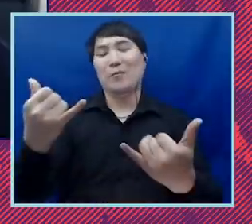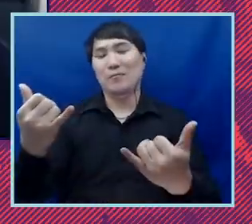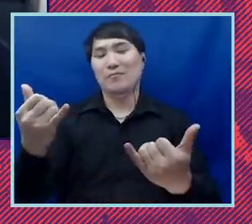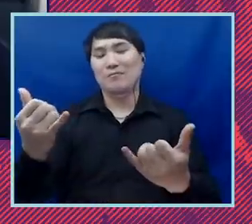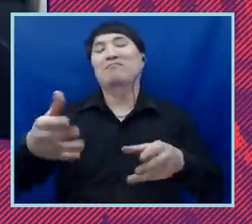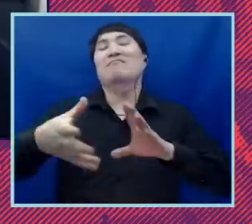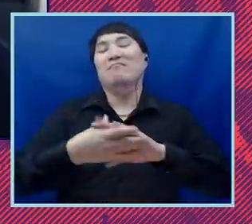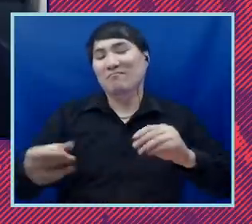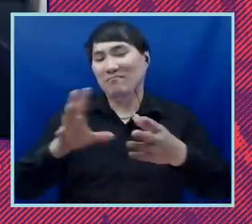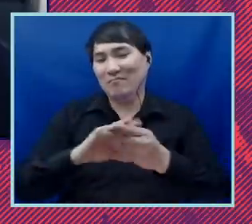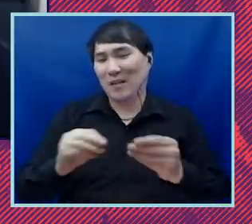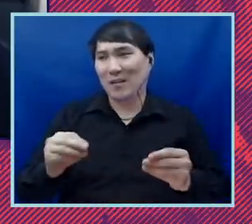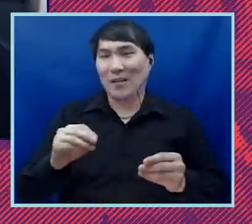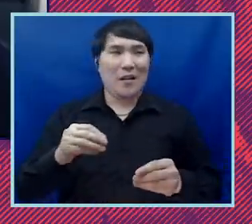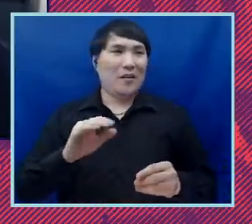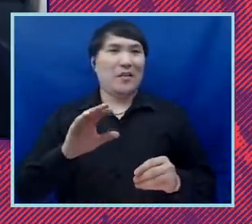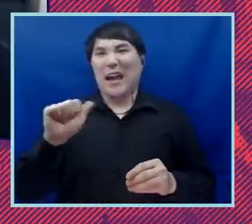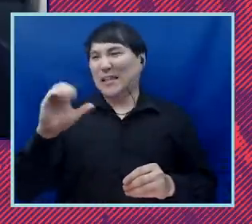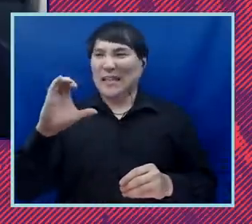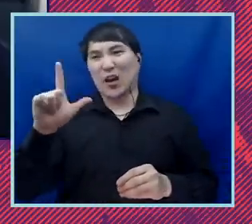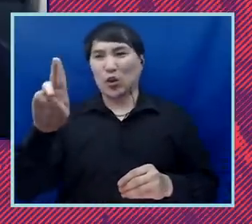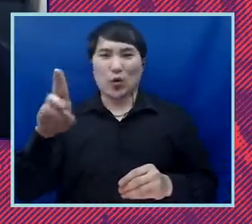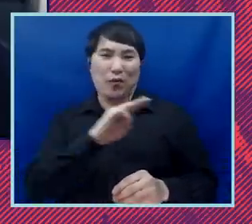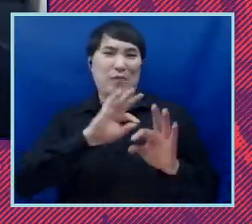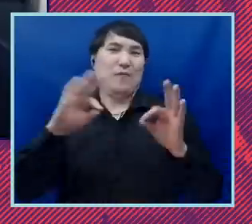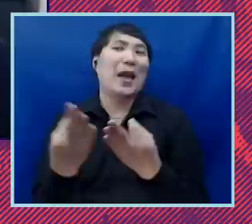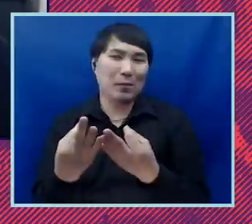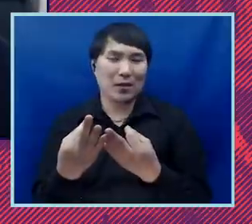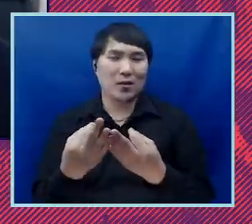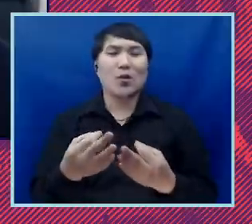ACLU family around this virtual campfire just a little bit about who you are, where you come from